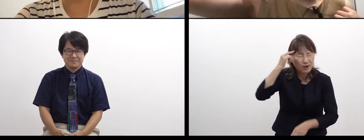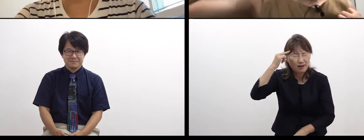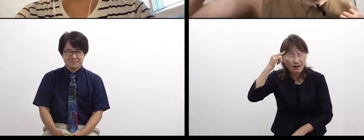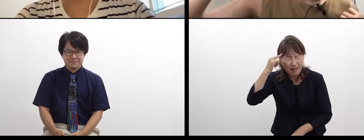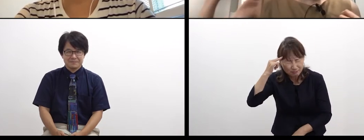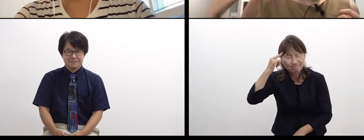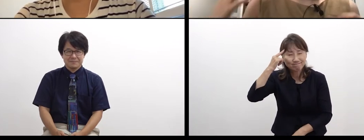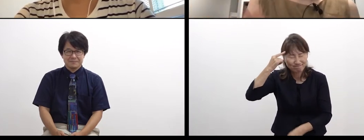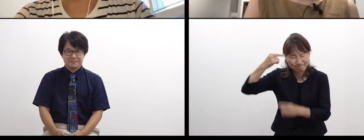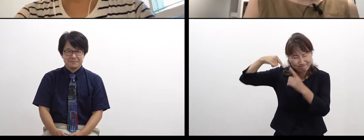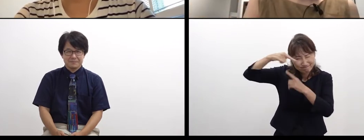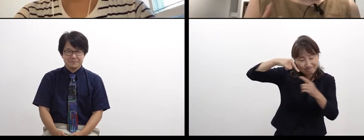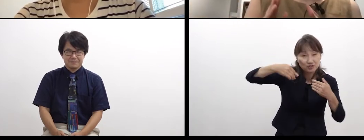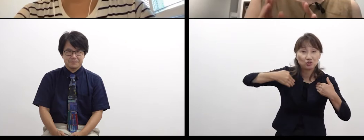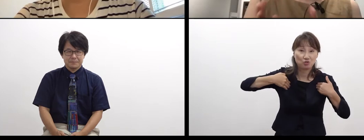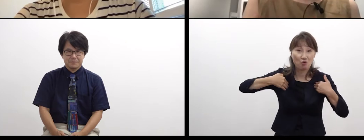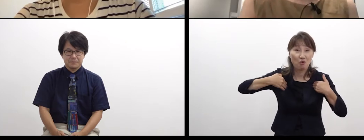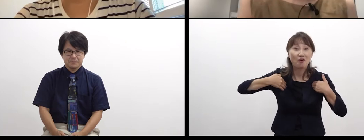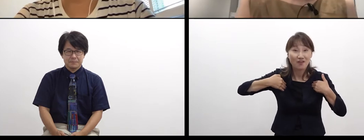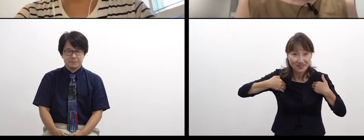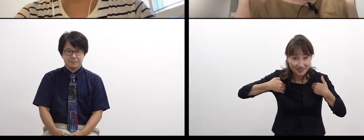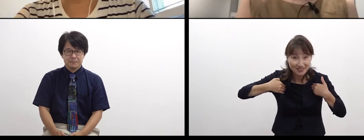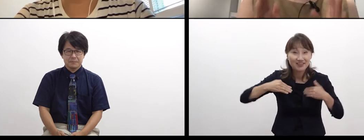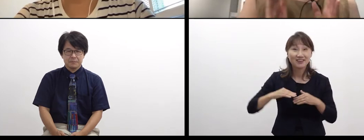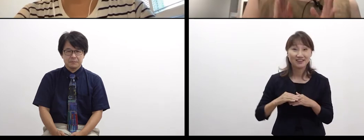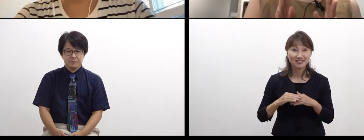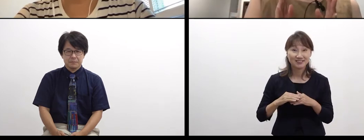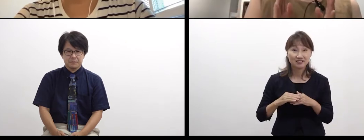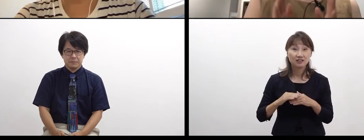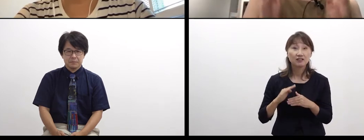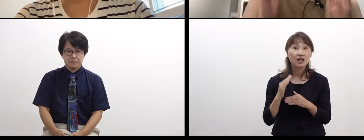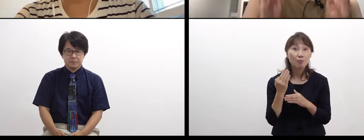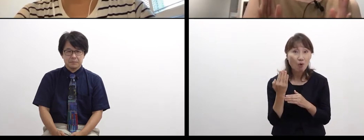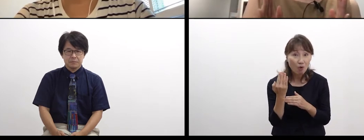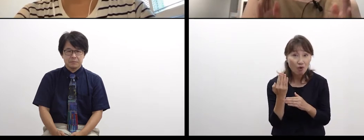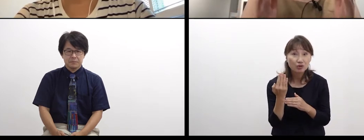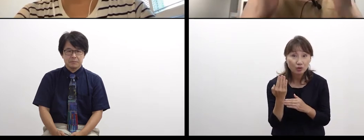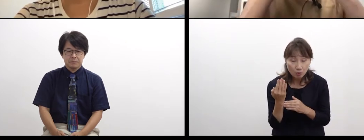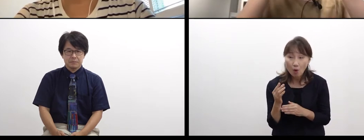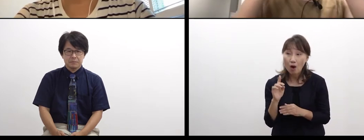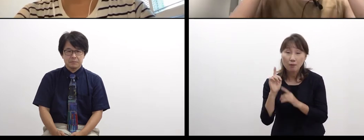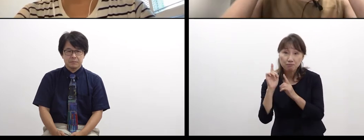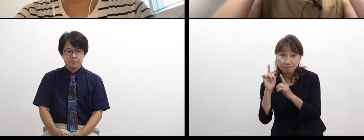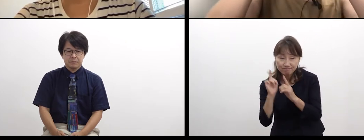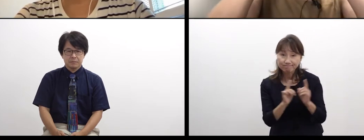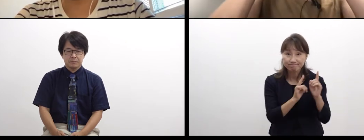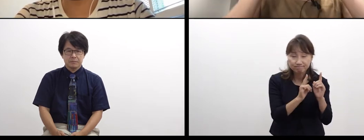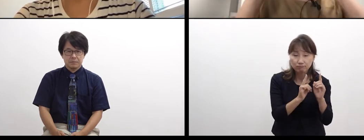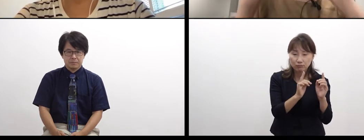But when I do translation, which means standing between other people,